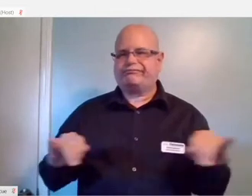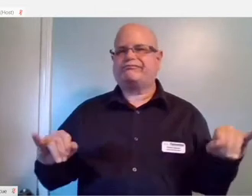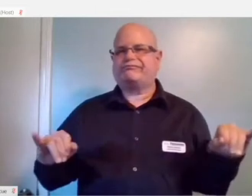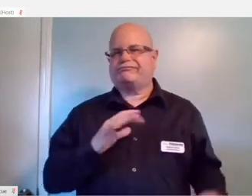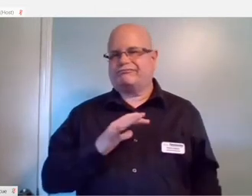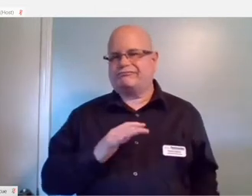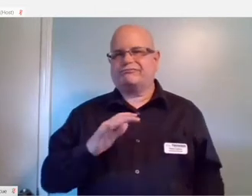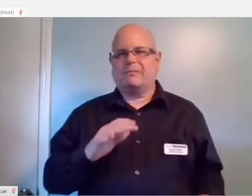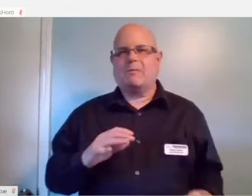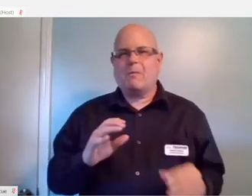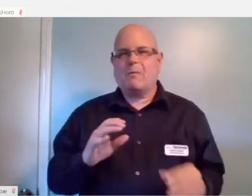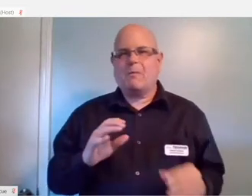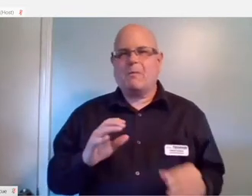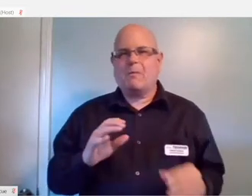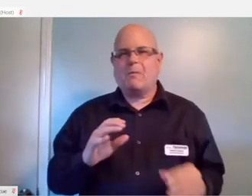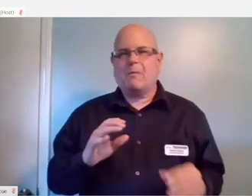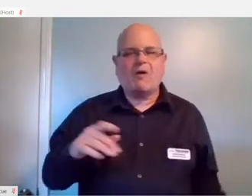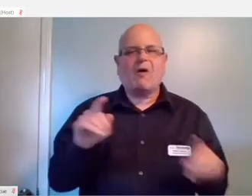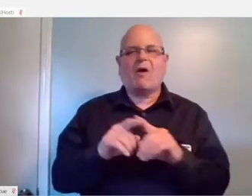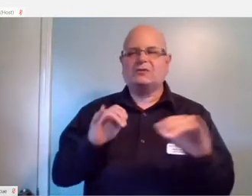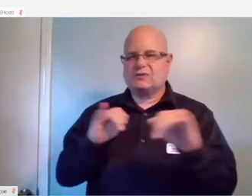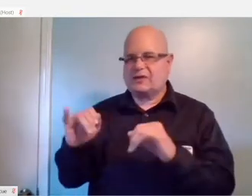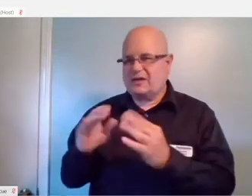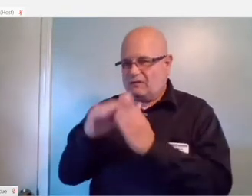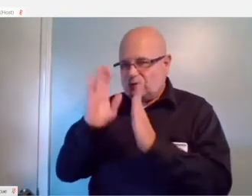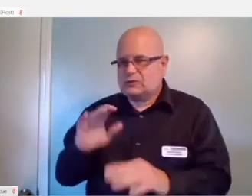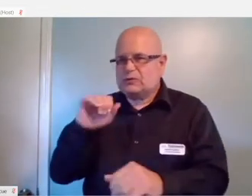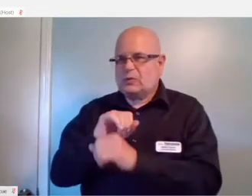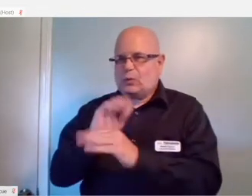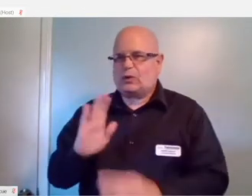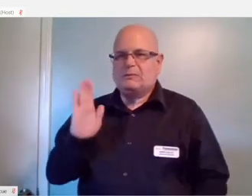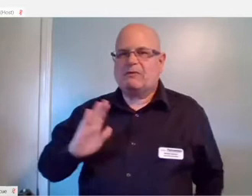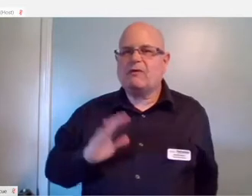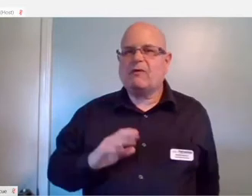And we also interviewed one of our student workers at the time, Trey Quinn.